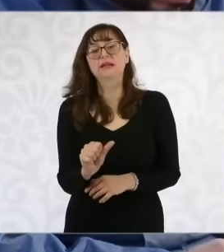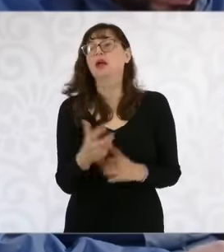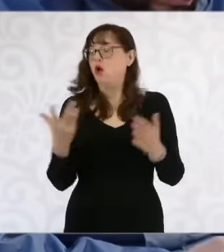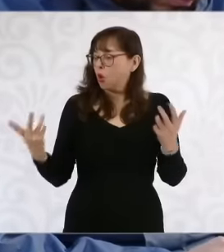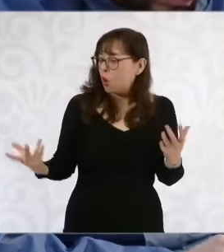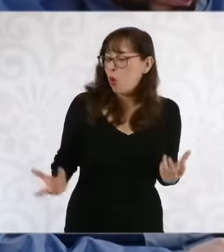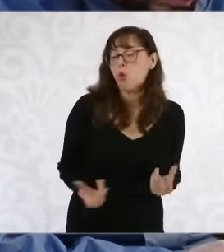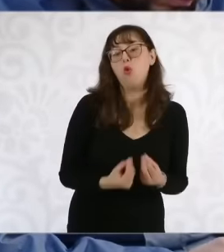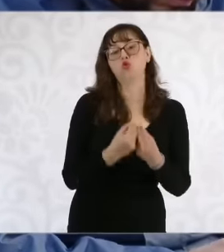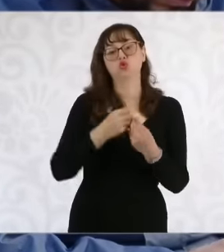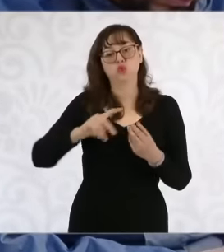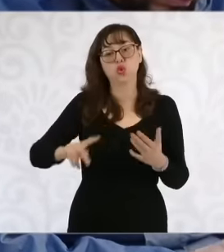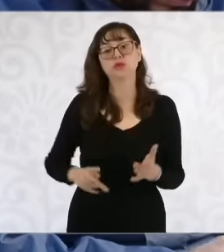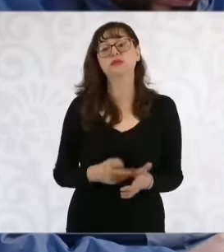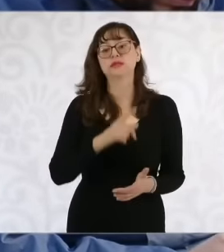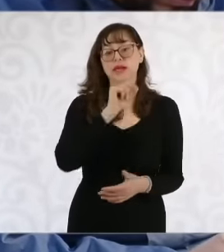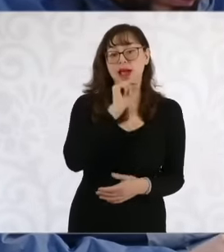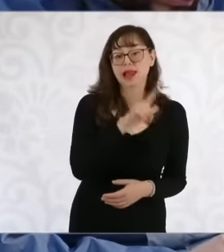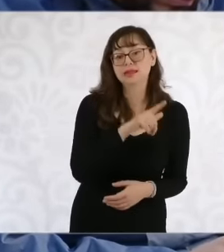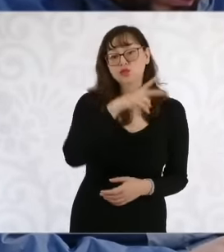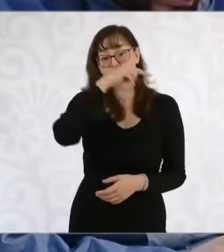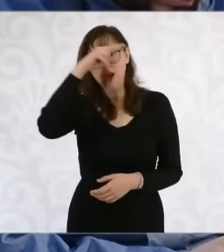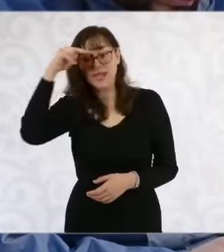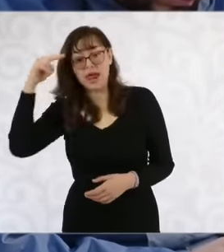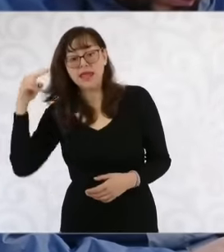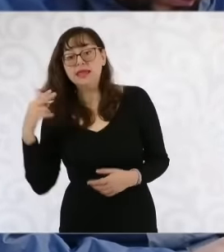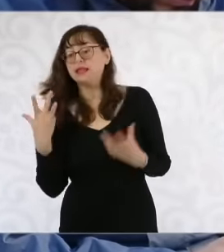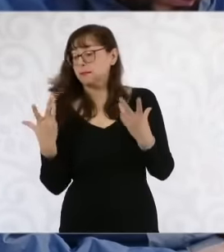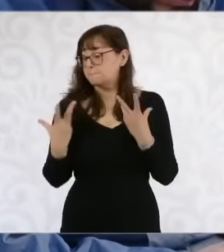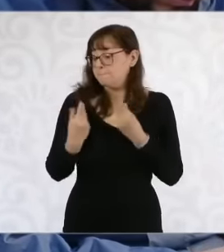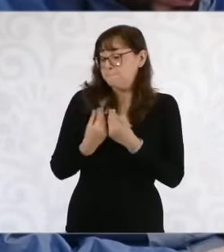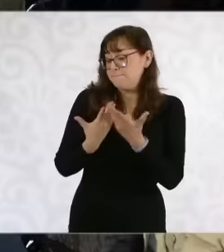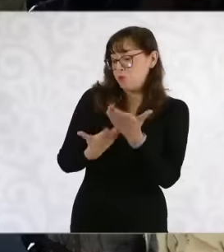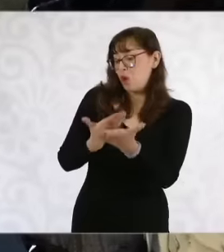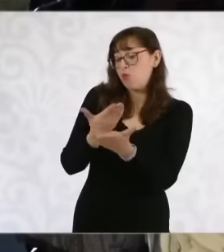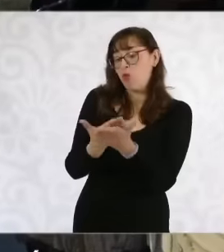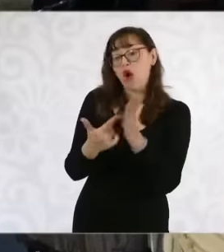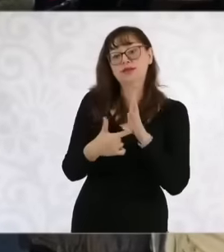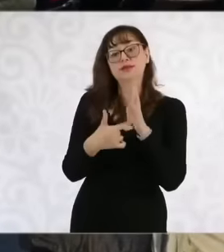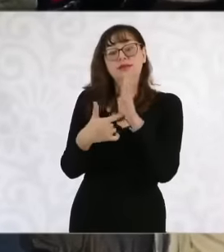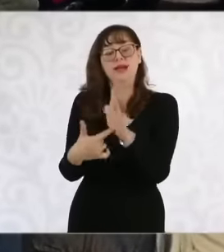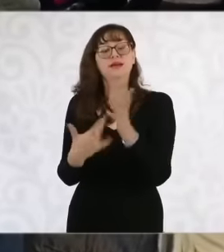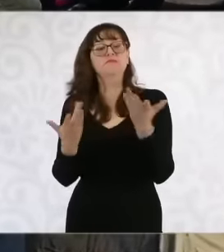from both Jalisco and Nayarid and give her a presentation of everything that is happening, everything